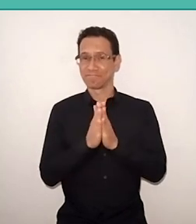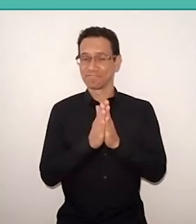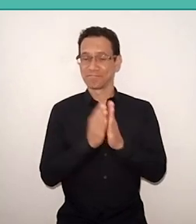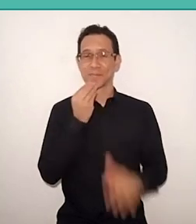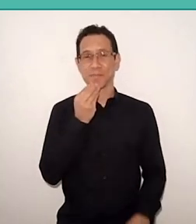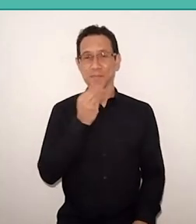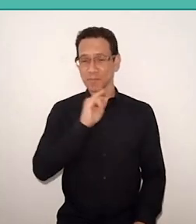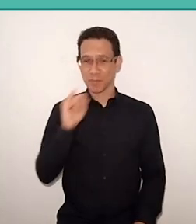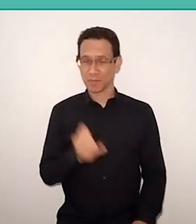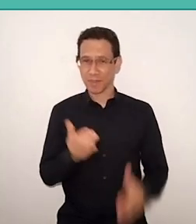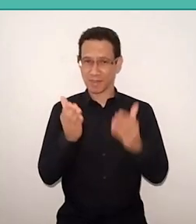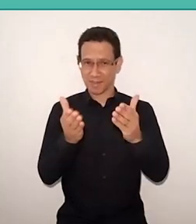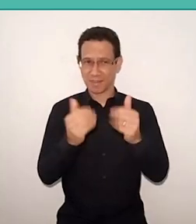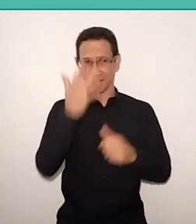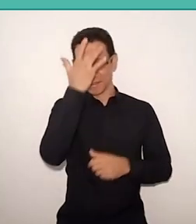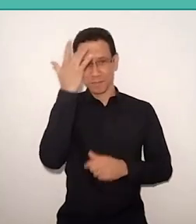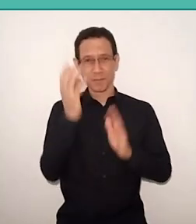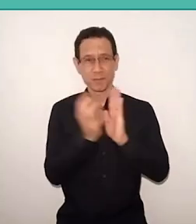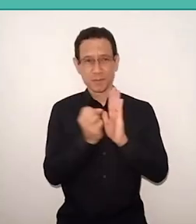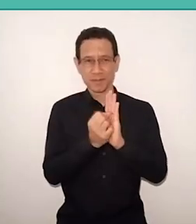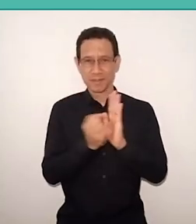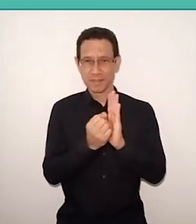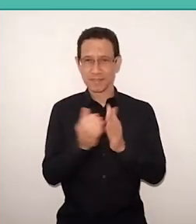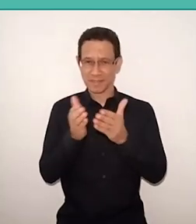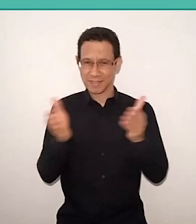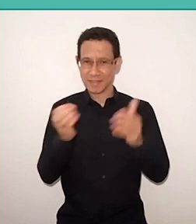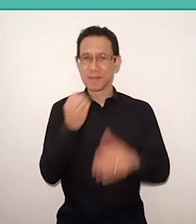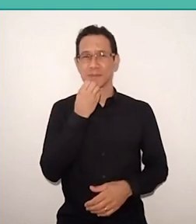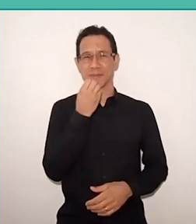that the registered people have the opportunity to know more,